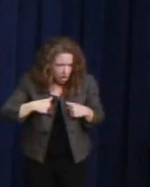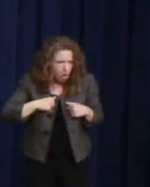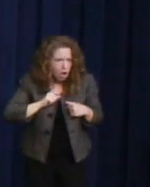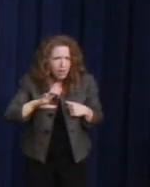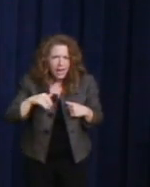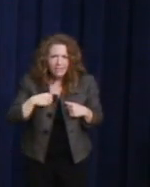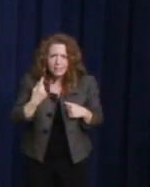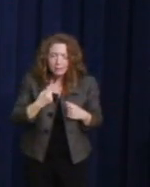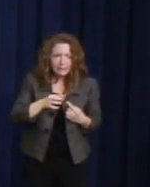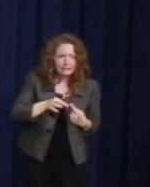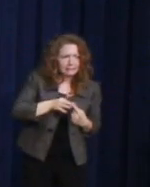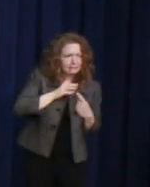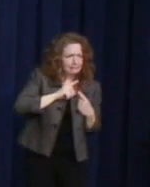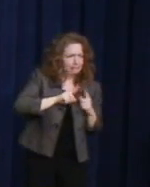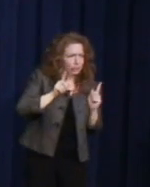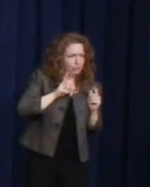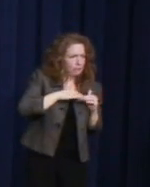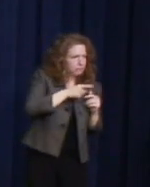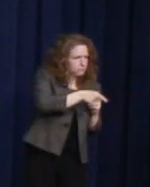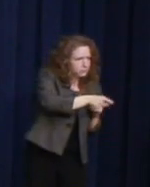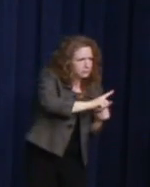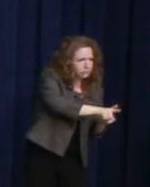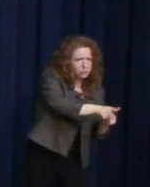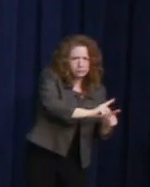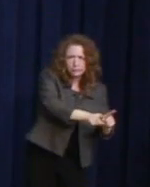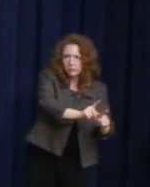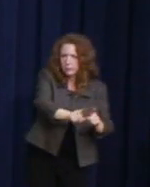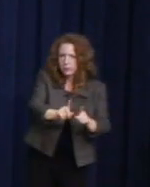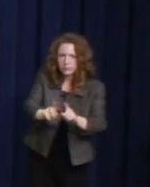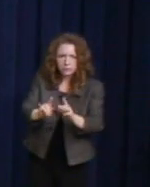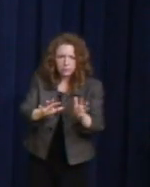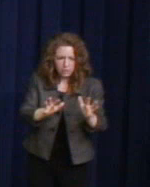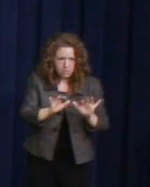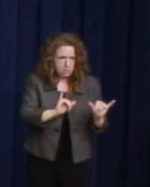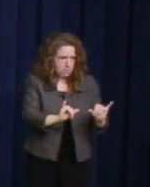the rest of us have a responsibility to stand up and fight back.